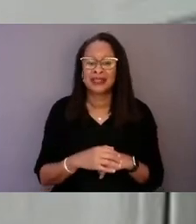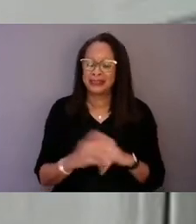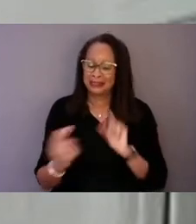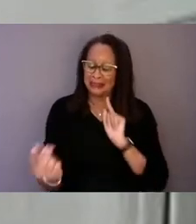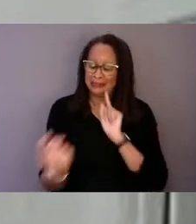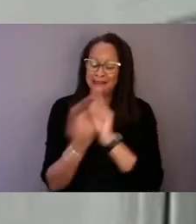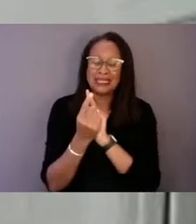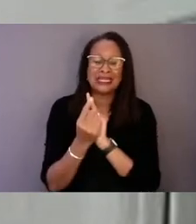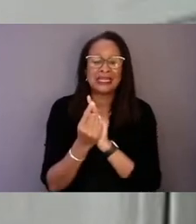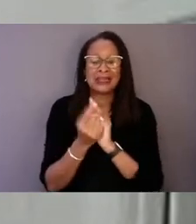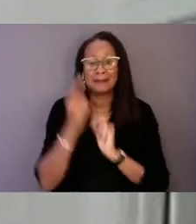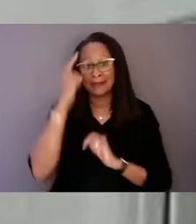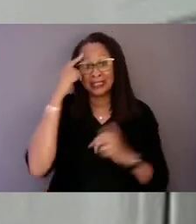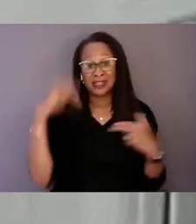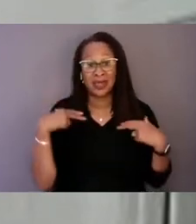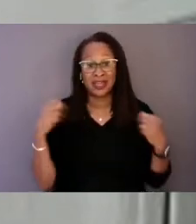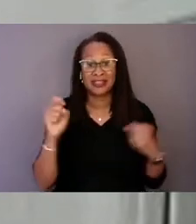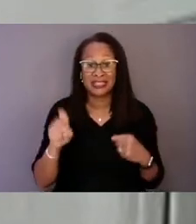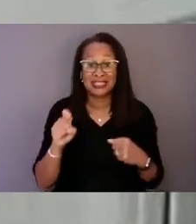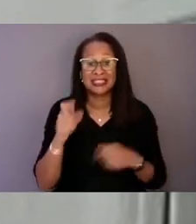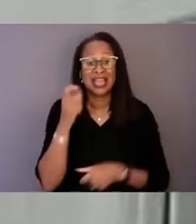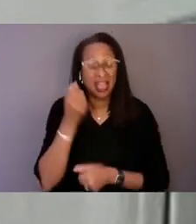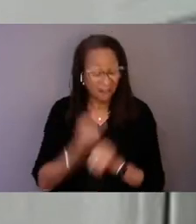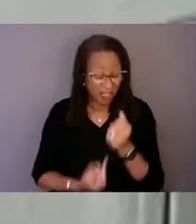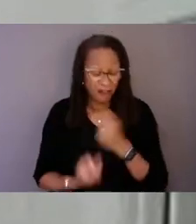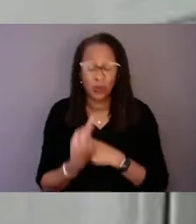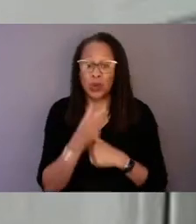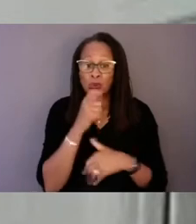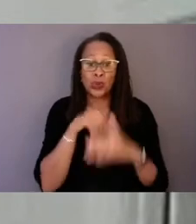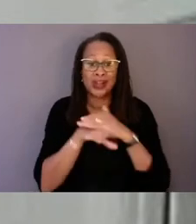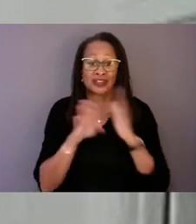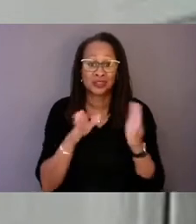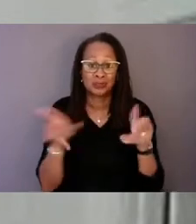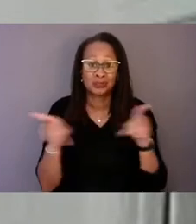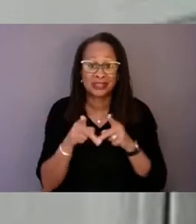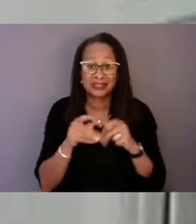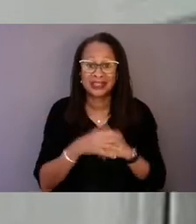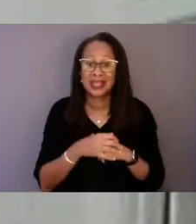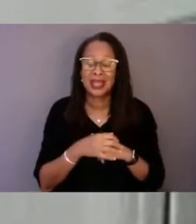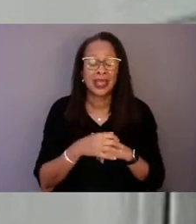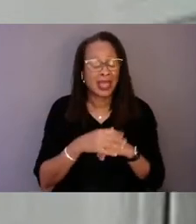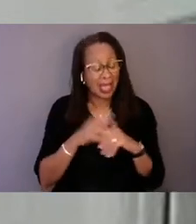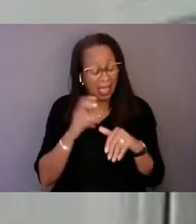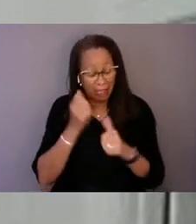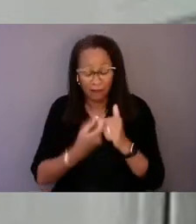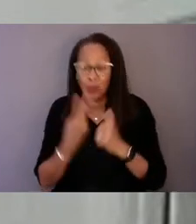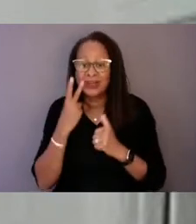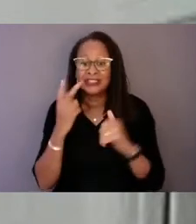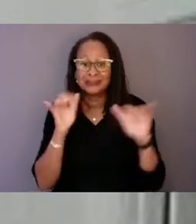of everyone who walks in their doors. They're treating everyone with compassion.